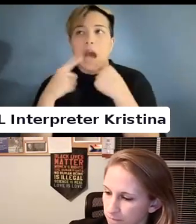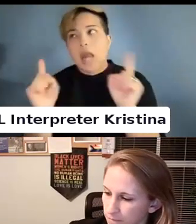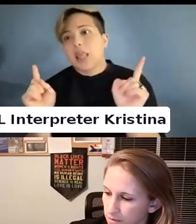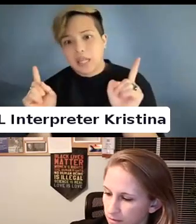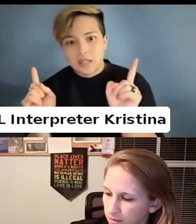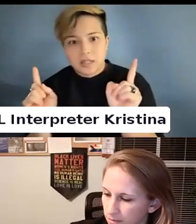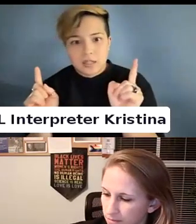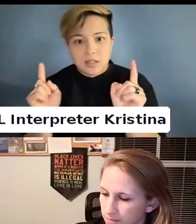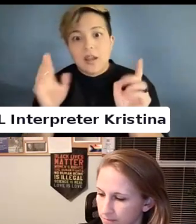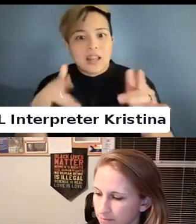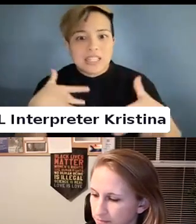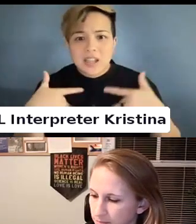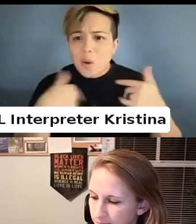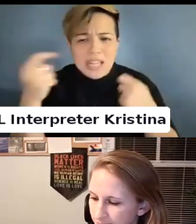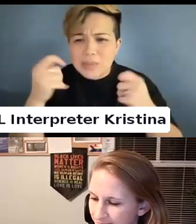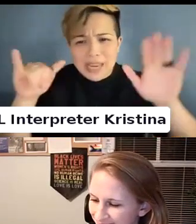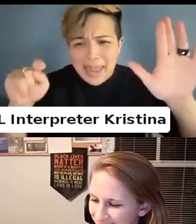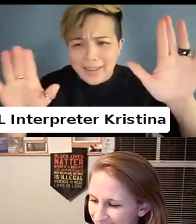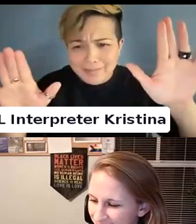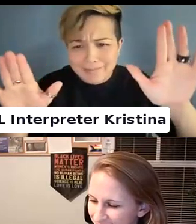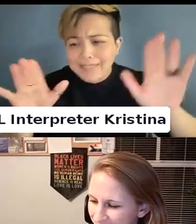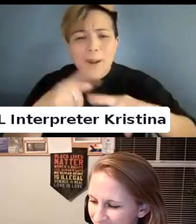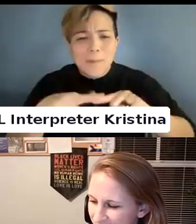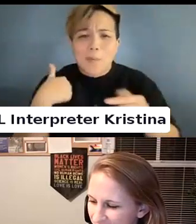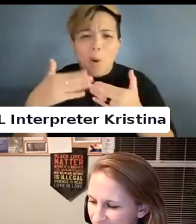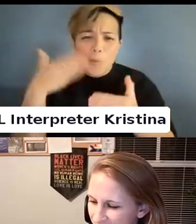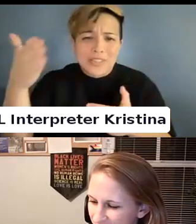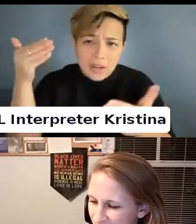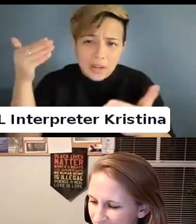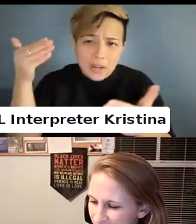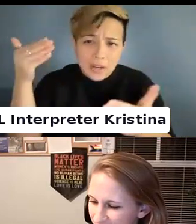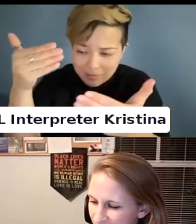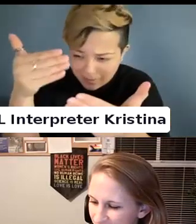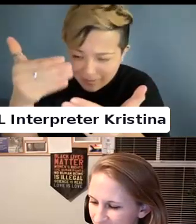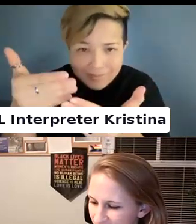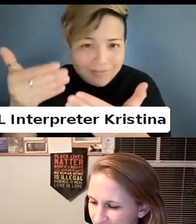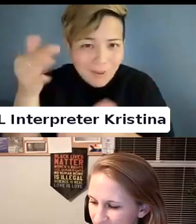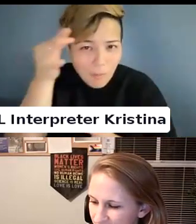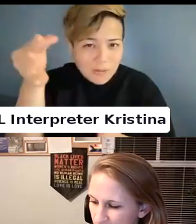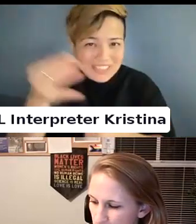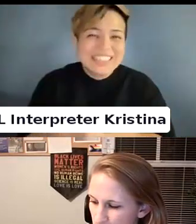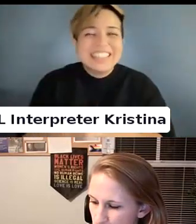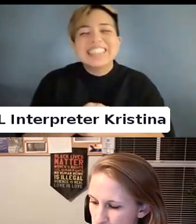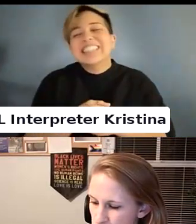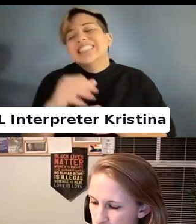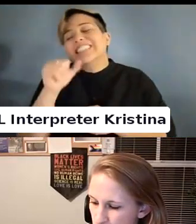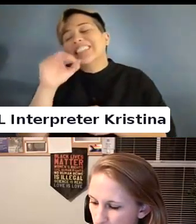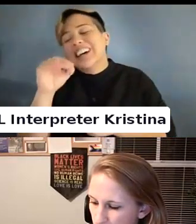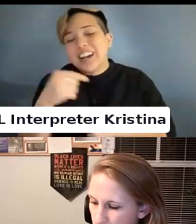We are not celebrating just yet. But we are almost there. So.